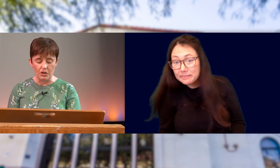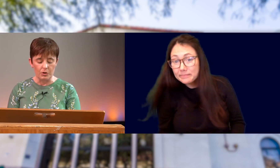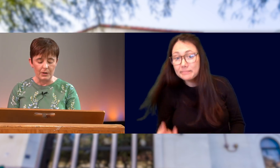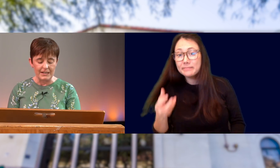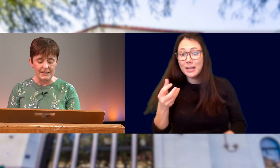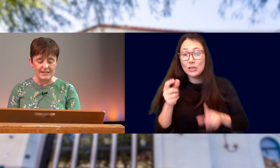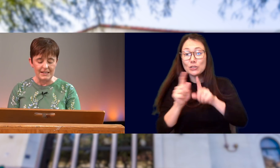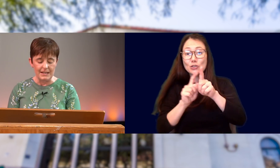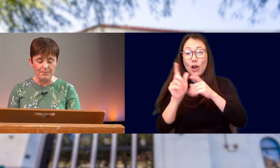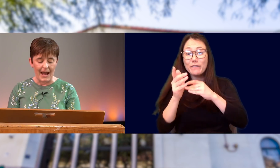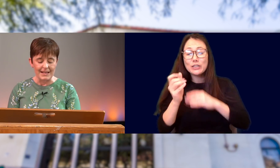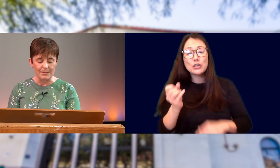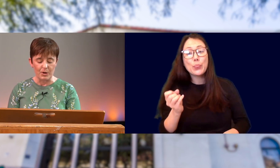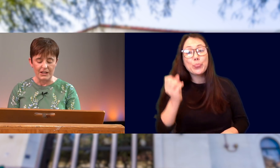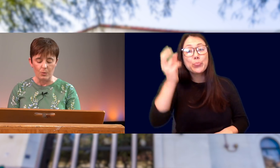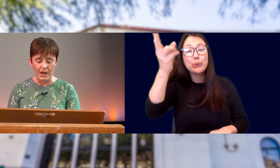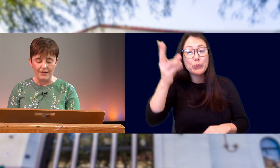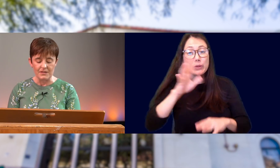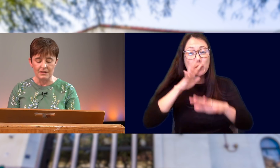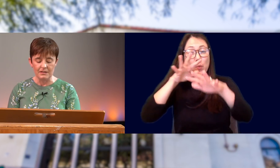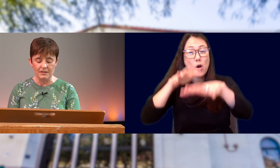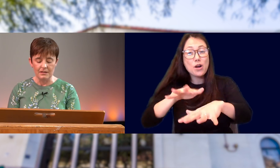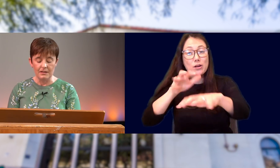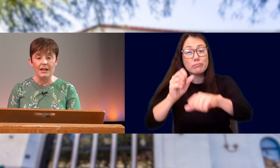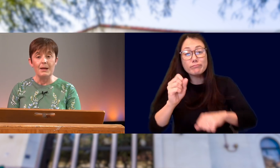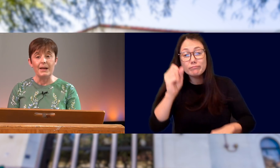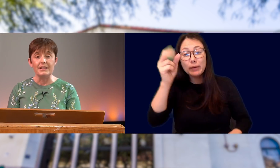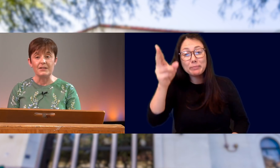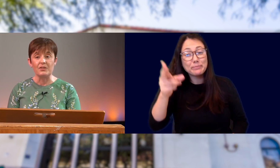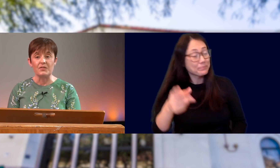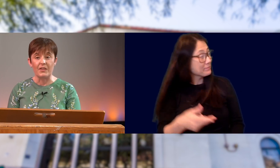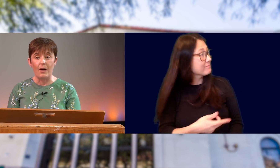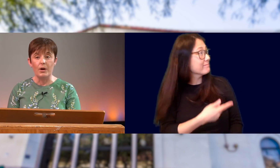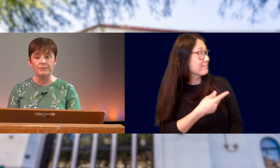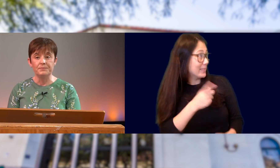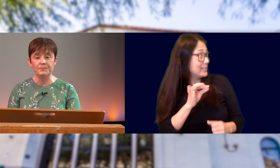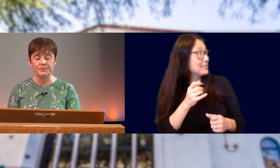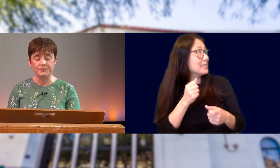AND THREW IT INTO THE SEA, PAST THE BREAKING WAVES. “IT MADE A DIFFERENCE FOR THAT ONE!”